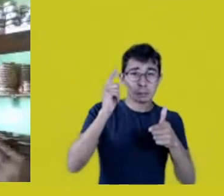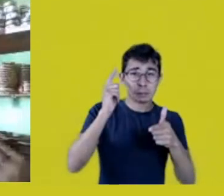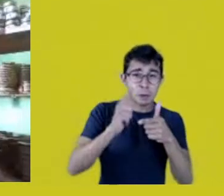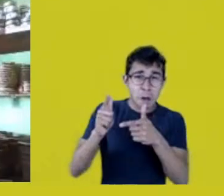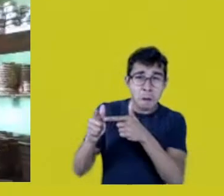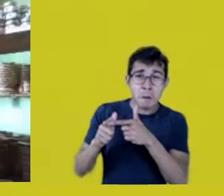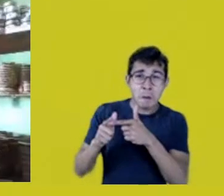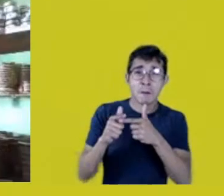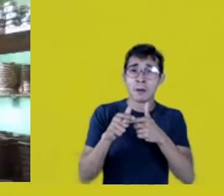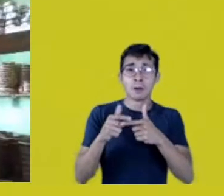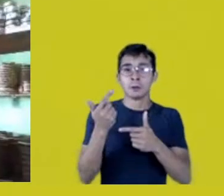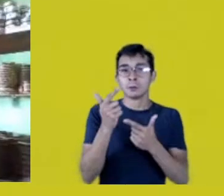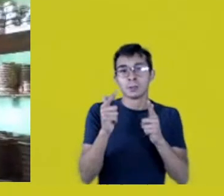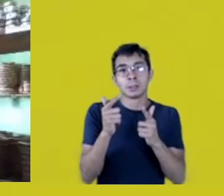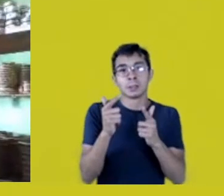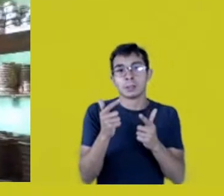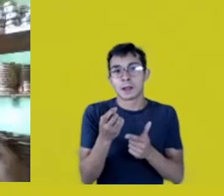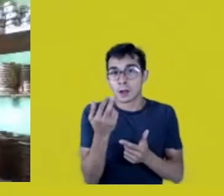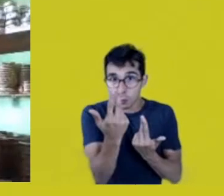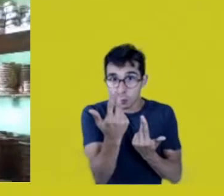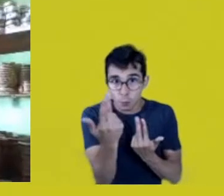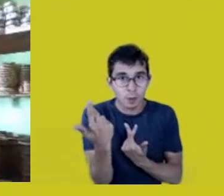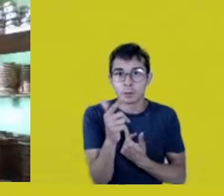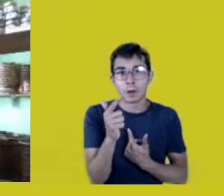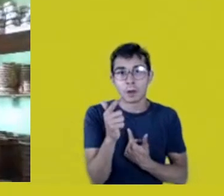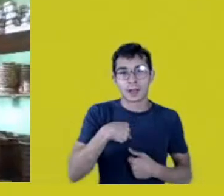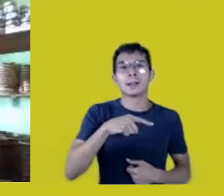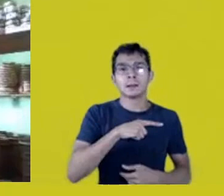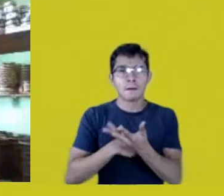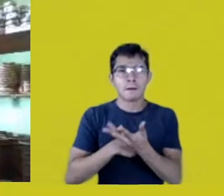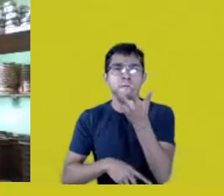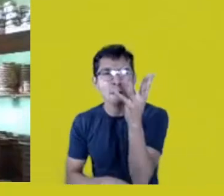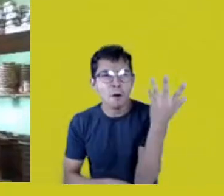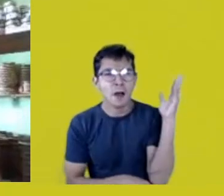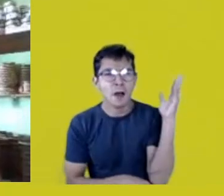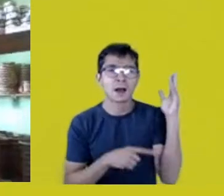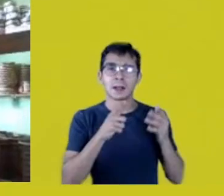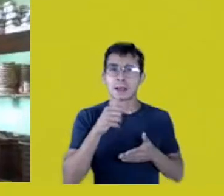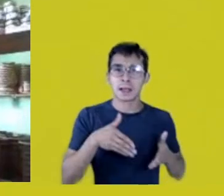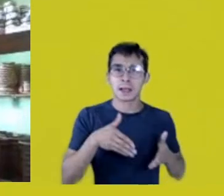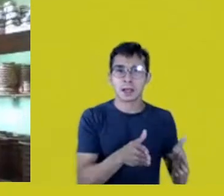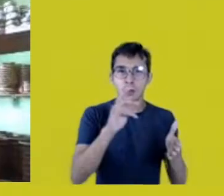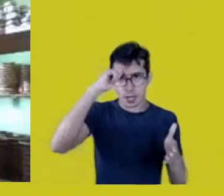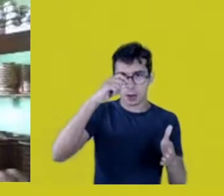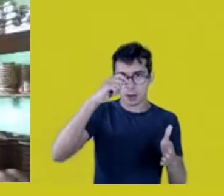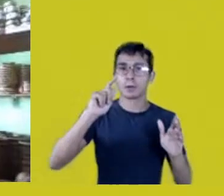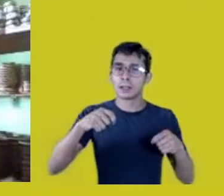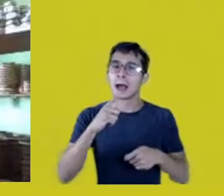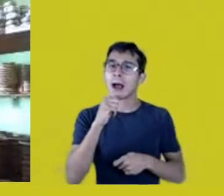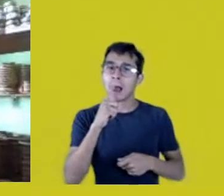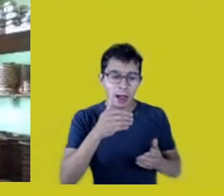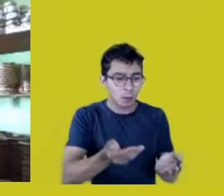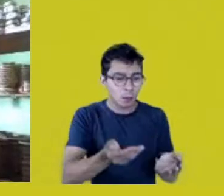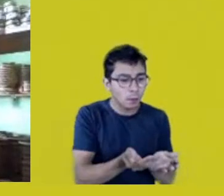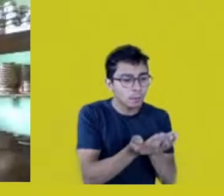and a river whose water we can drink, clean creeks.